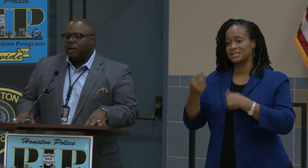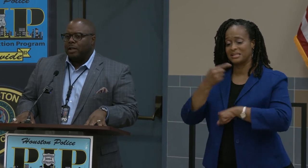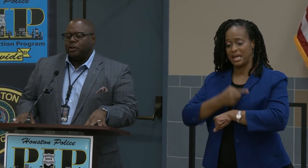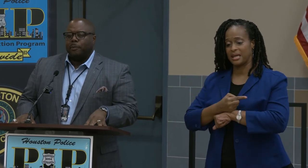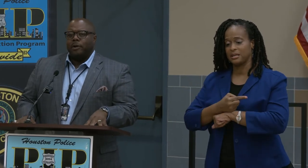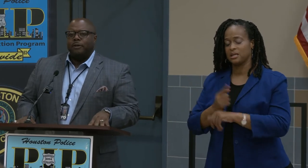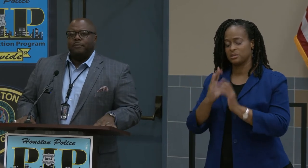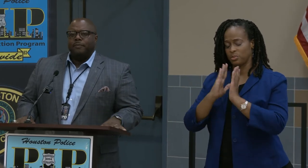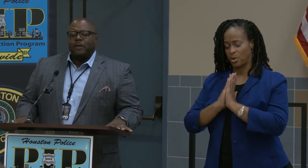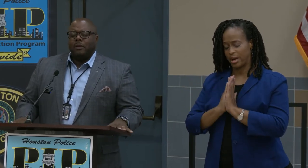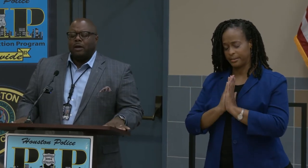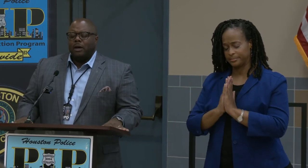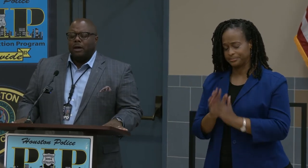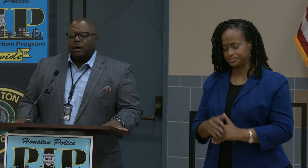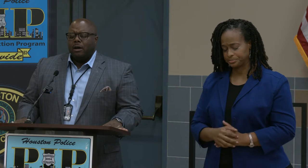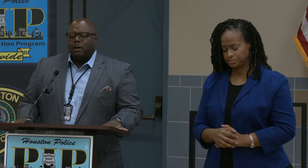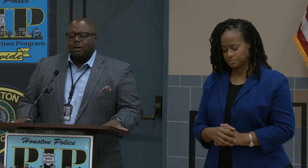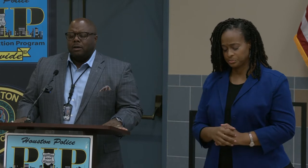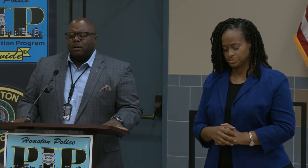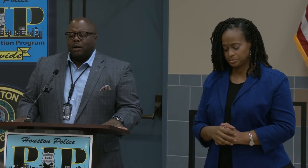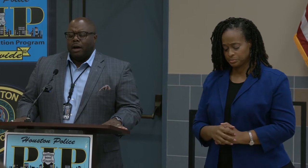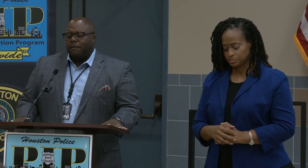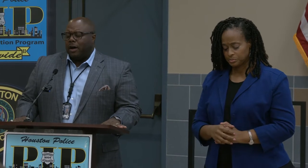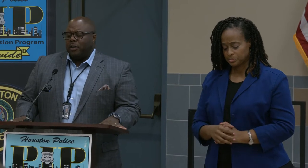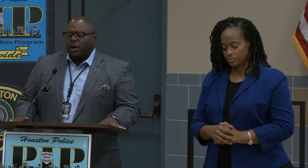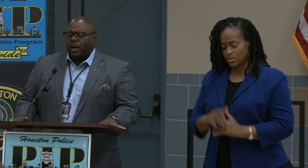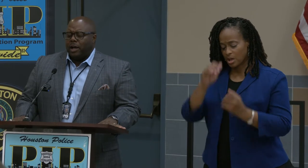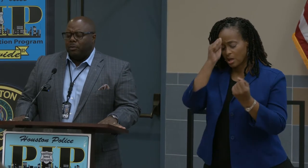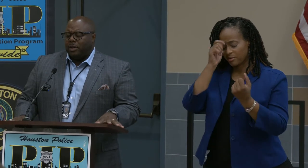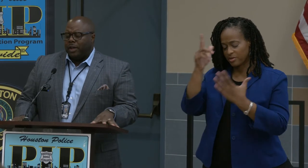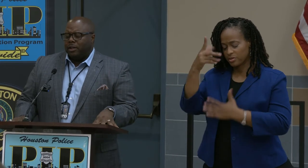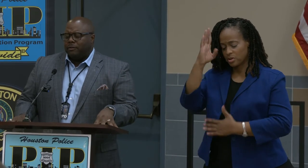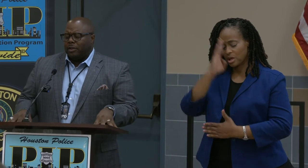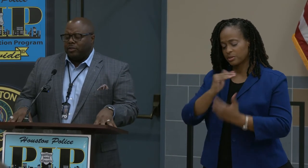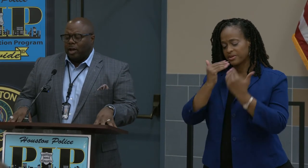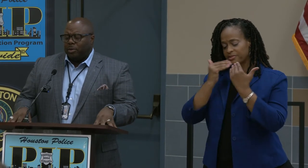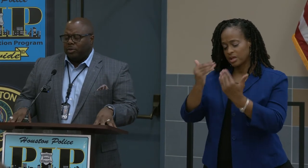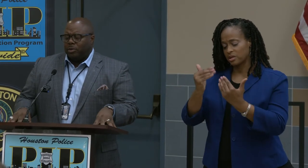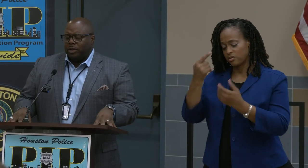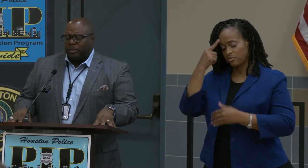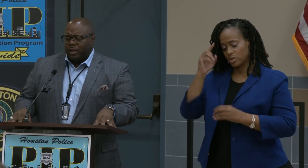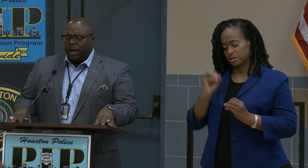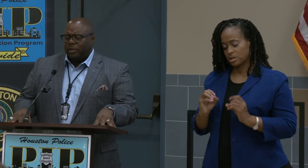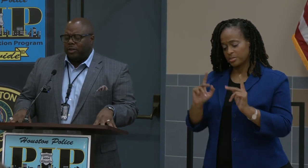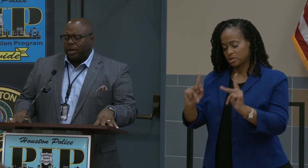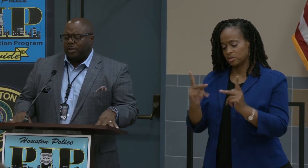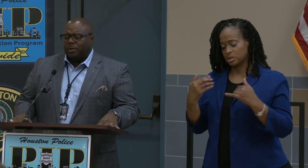Let us pray: Our Father and our God, we thank you for this opportunity to gather together.